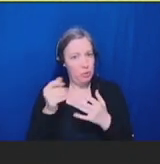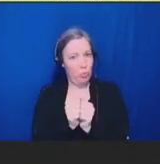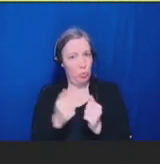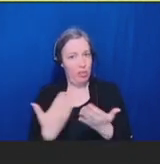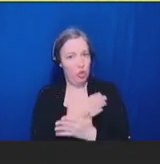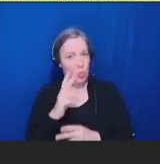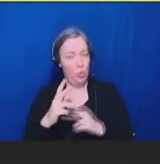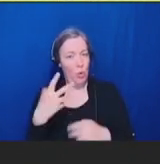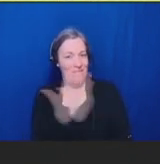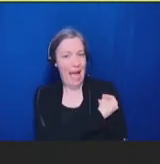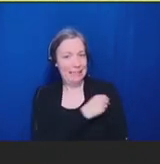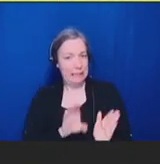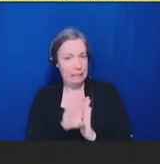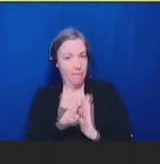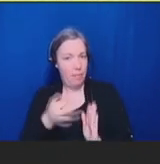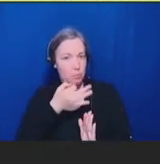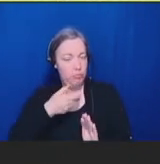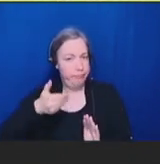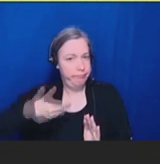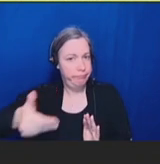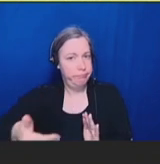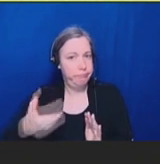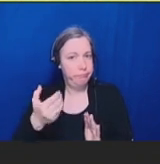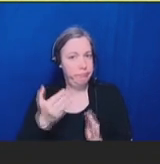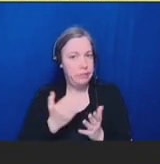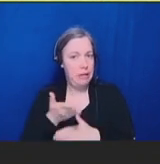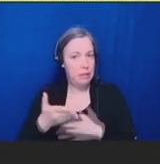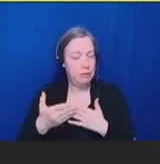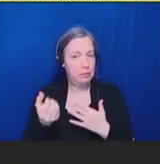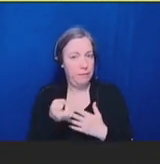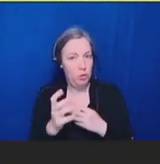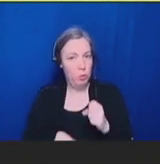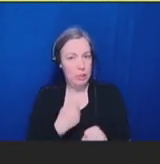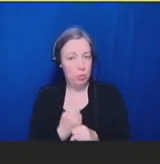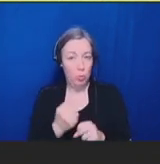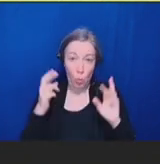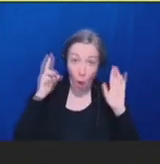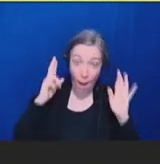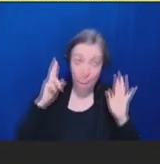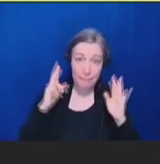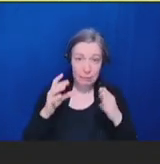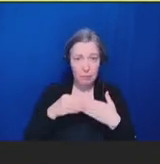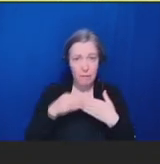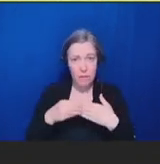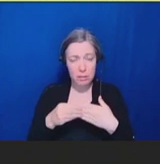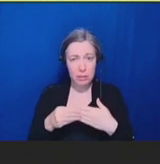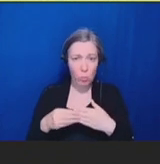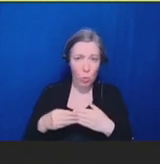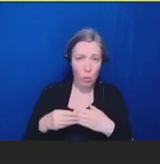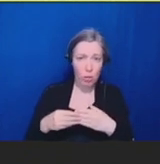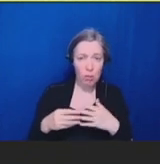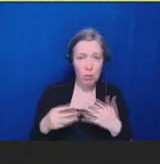We hope that it's a fairly agile system and that we can work quickly to add new questions